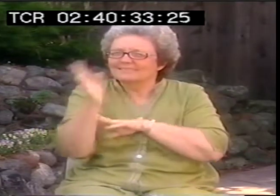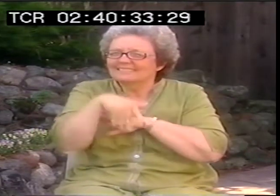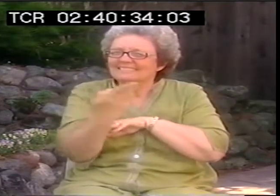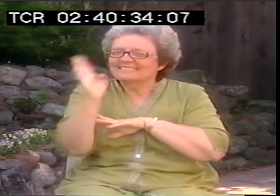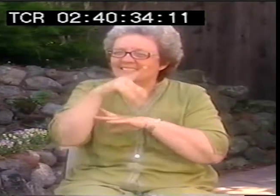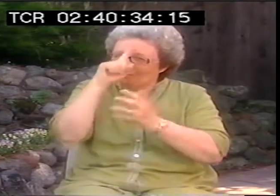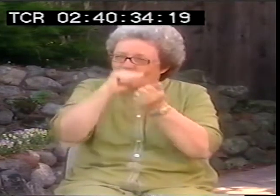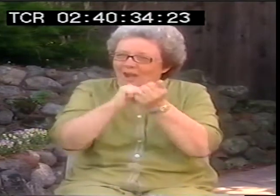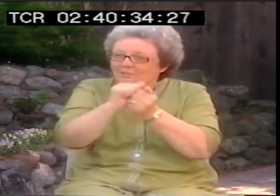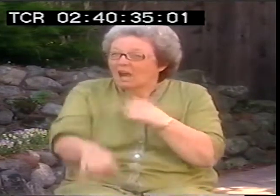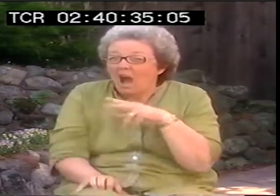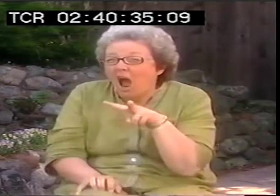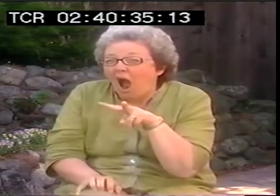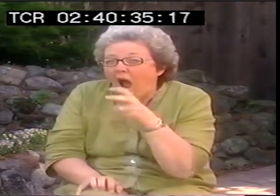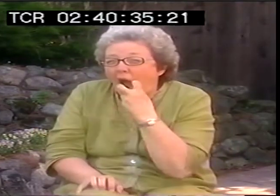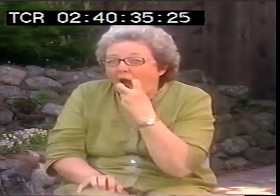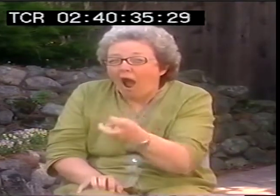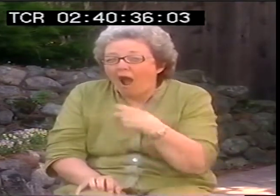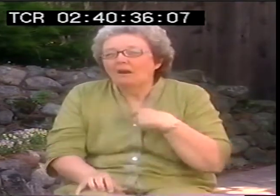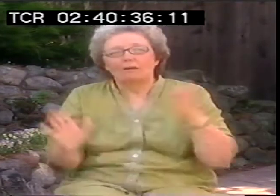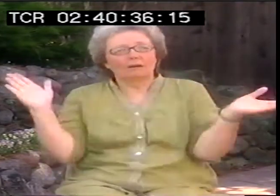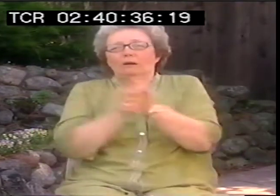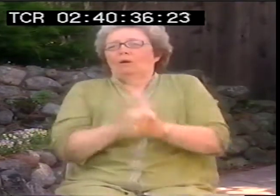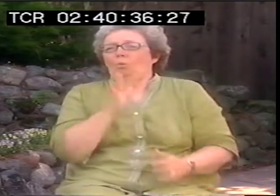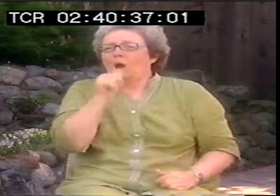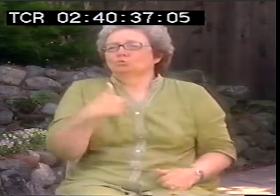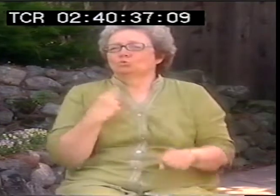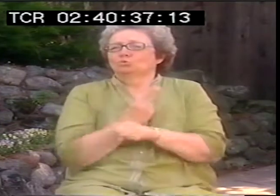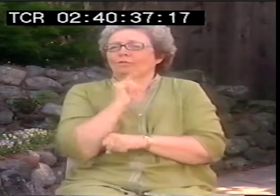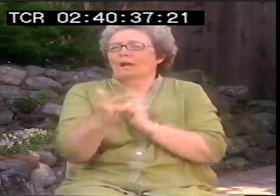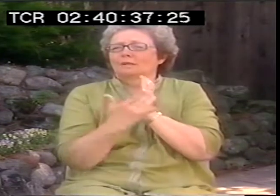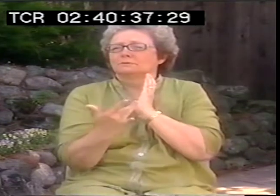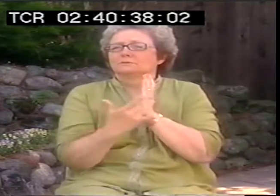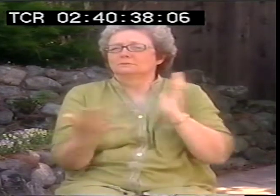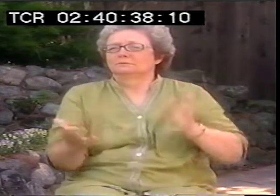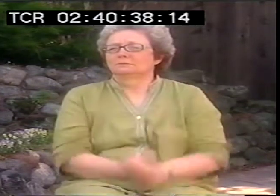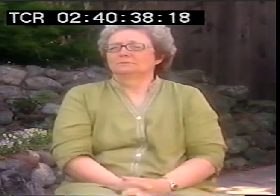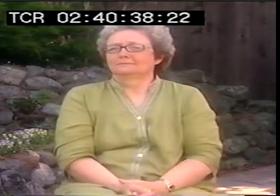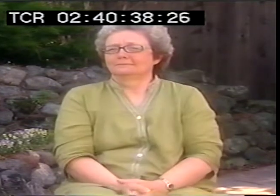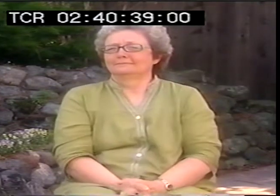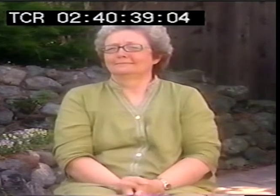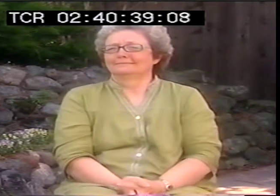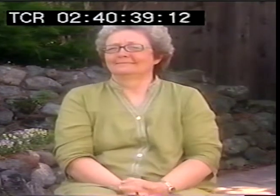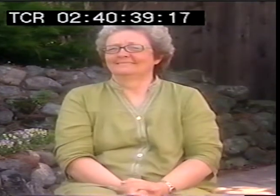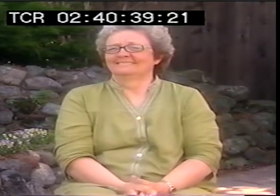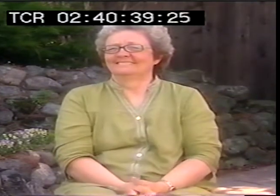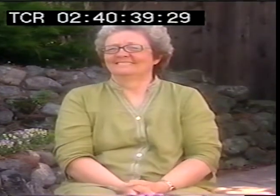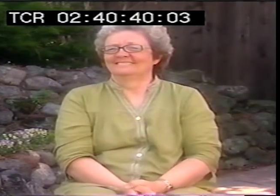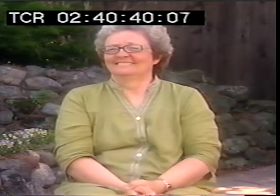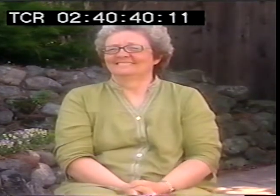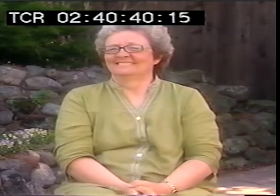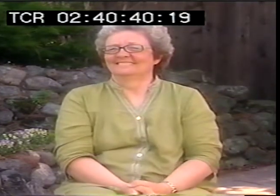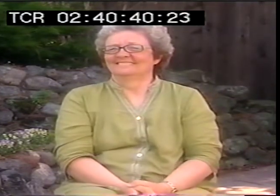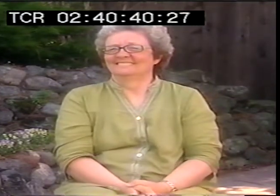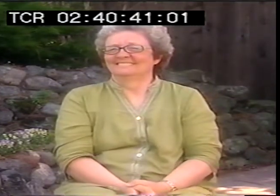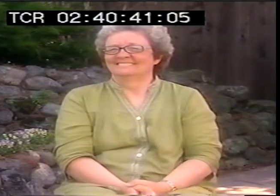and all night to brainwash them. I was shocked to find this out. So why not use that technique to your own advantage and use music to lead people's emotions in your film